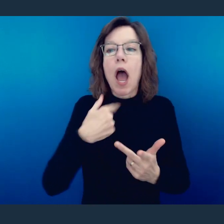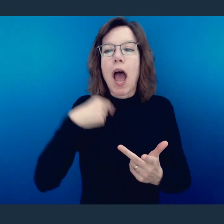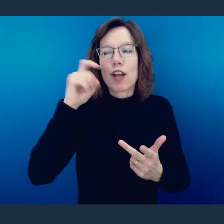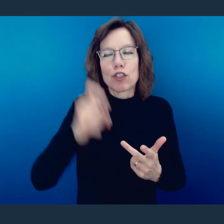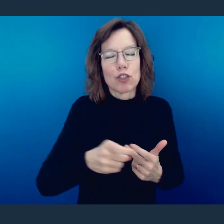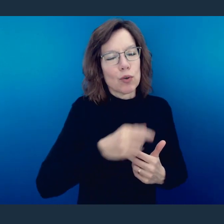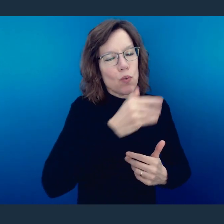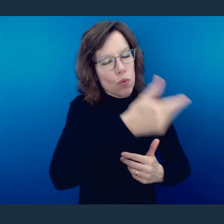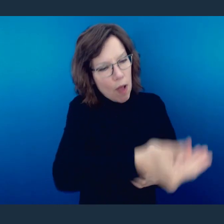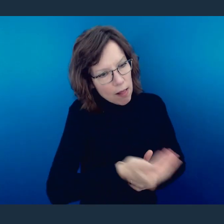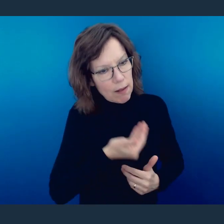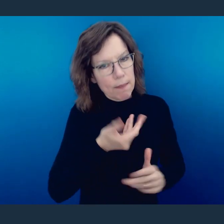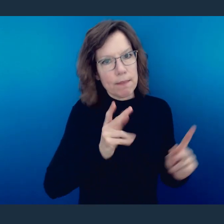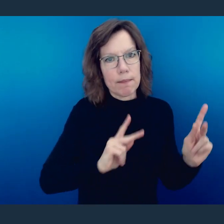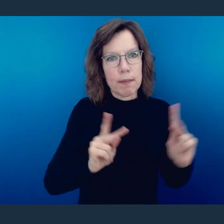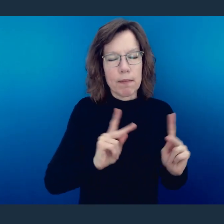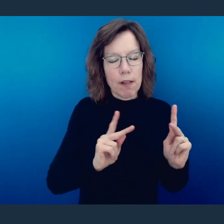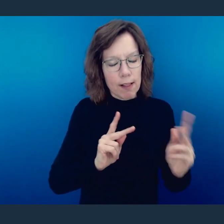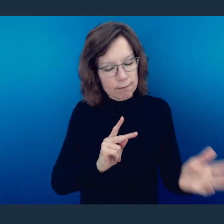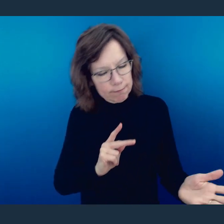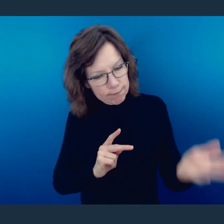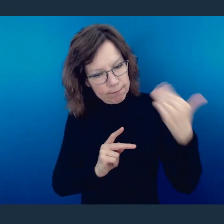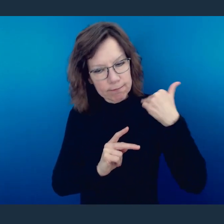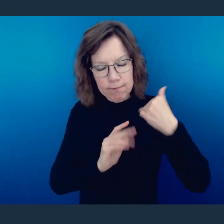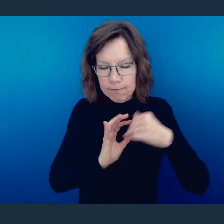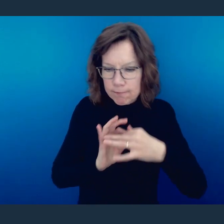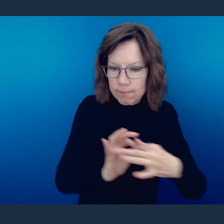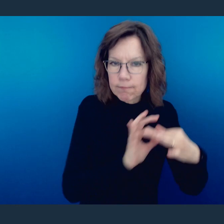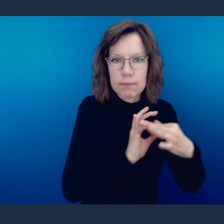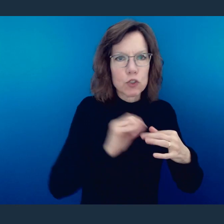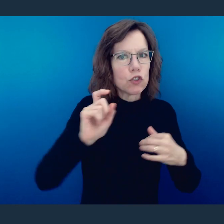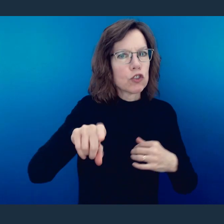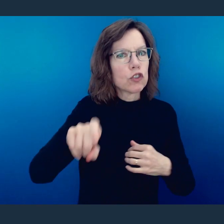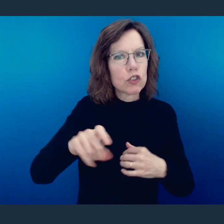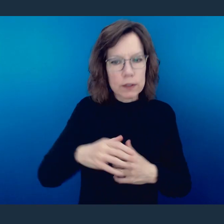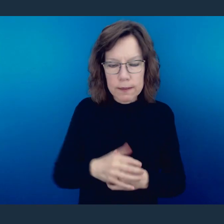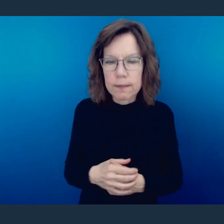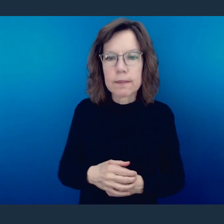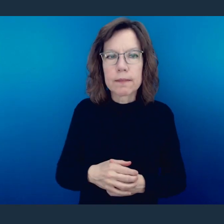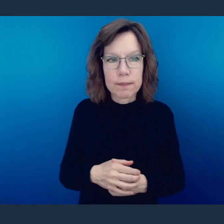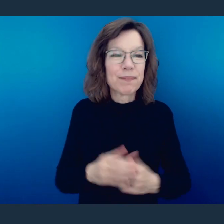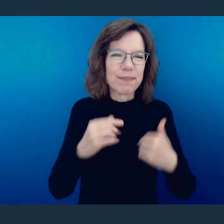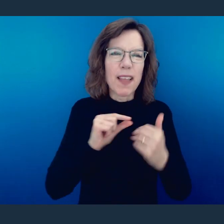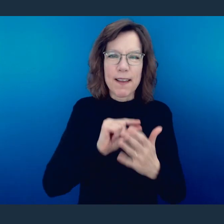we are to be welcoming to one another. We are to be welcoming to one another.